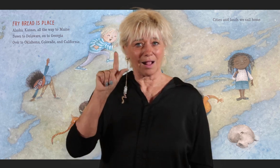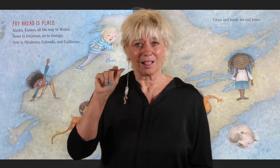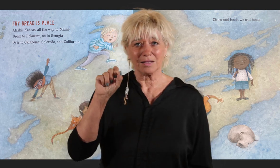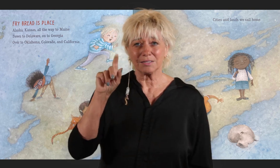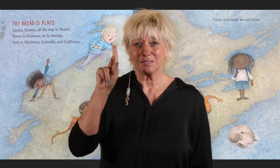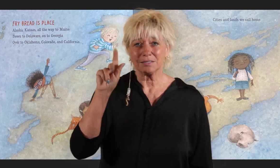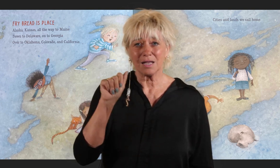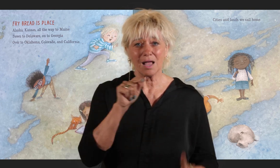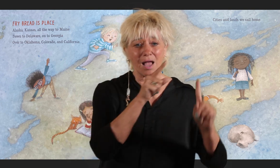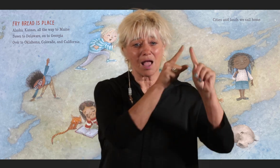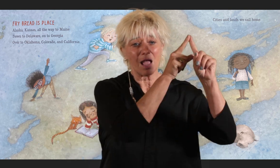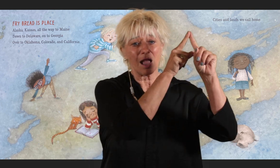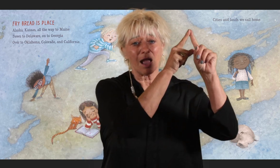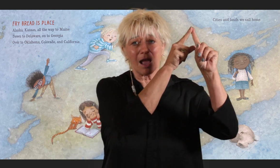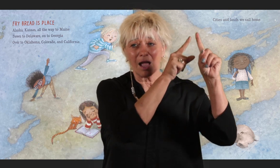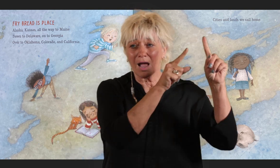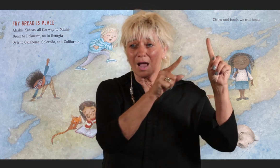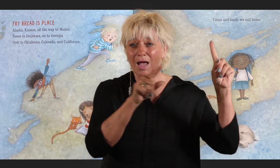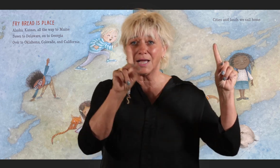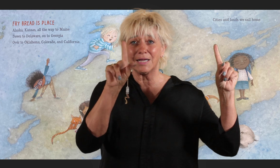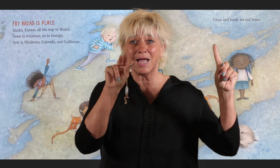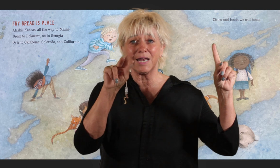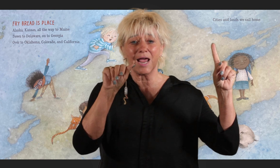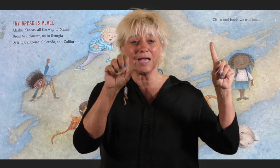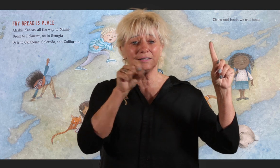Alaska, Kansas